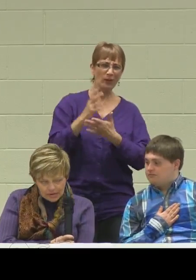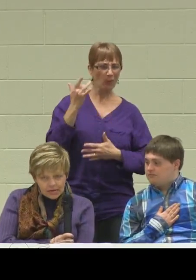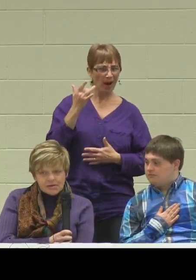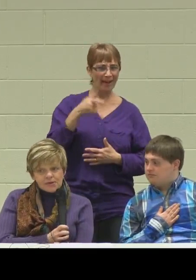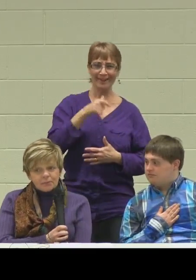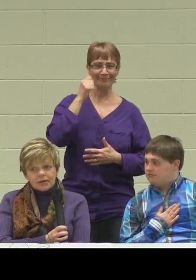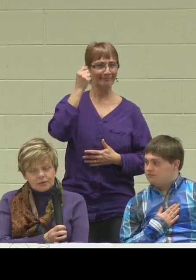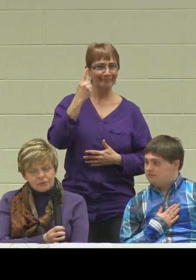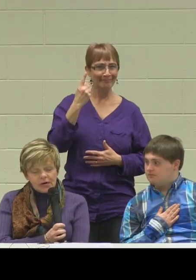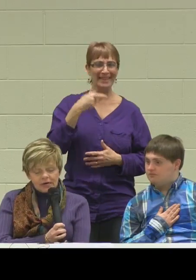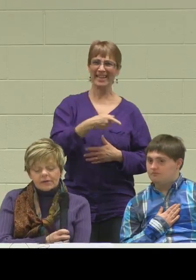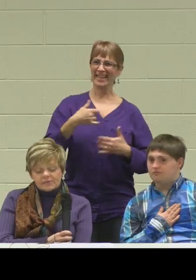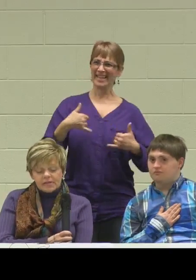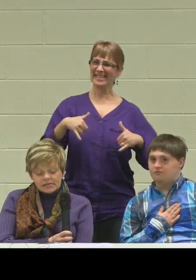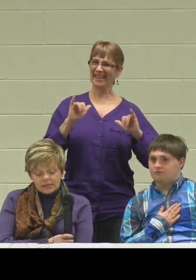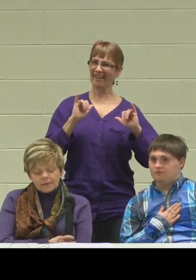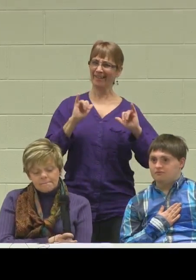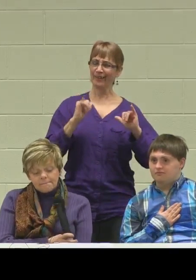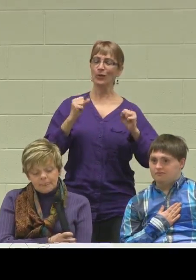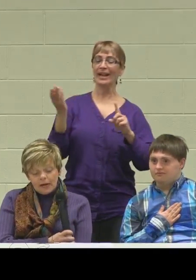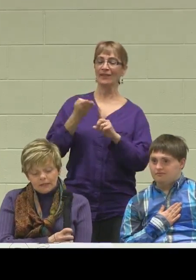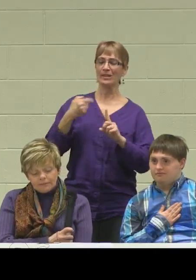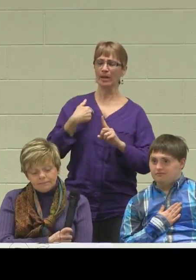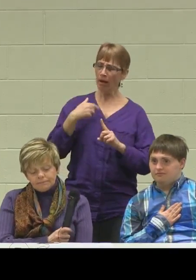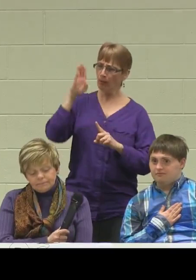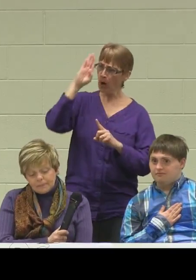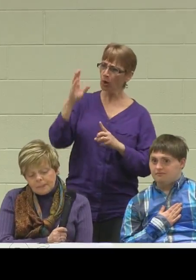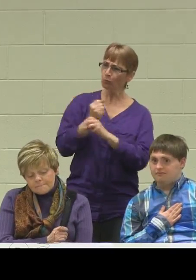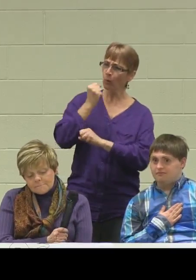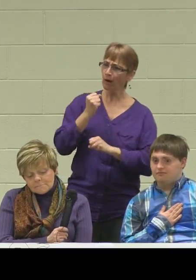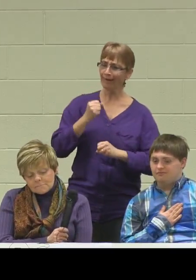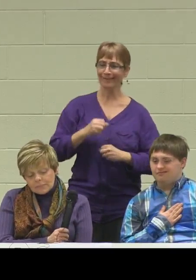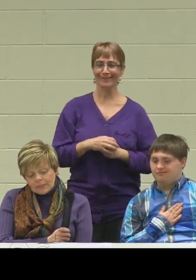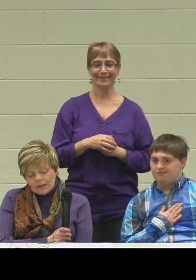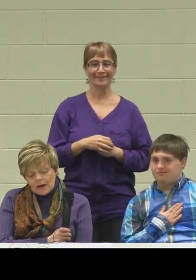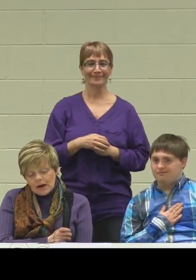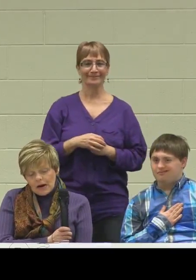He's still trying to convince me they did.[Laugh ]